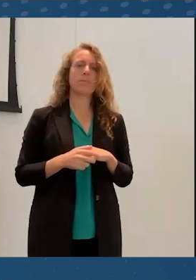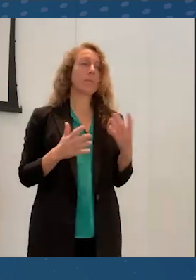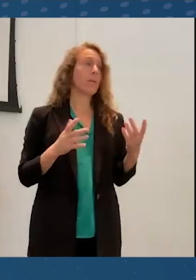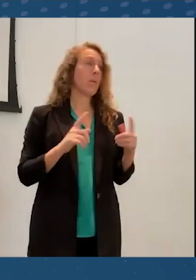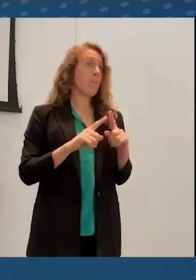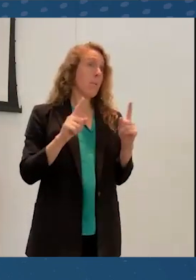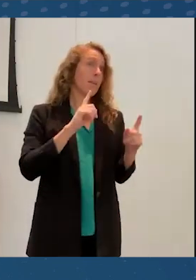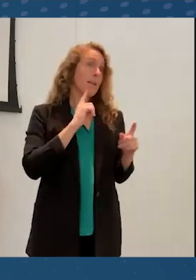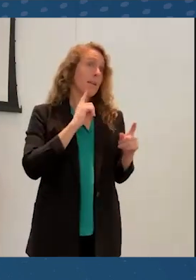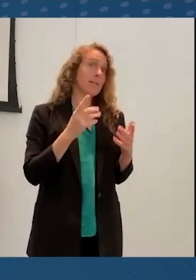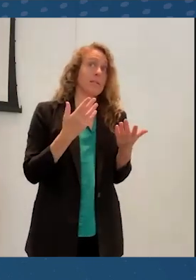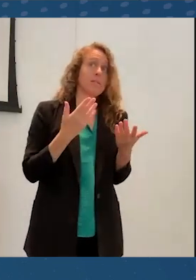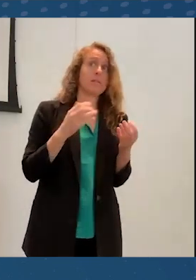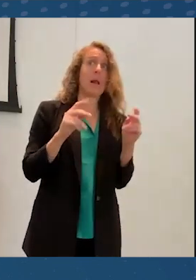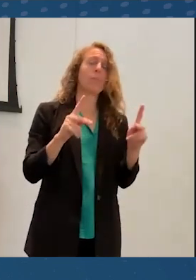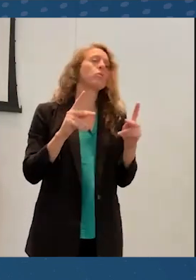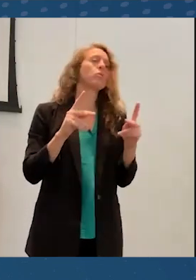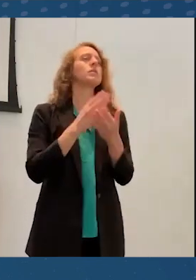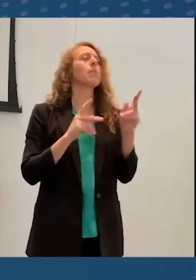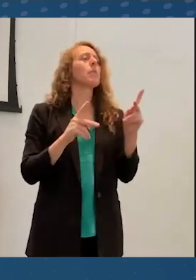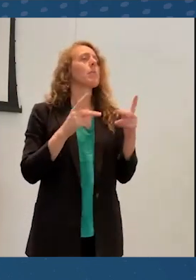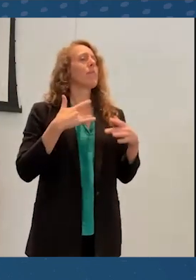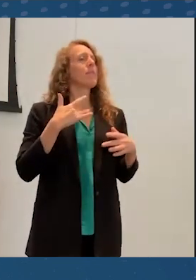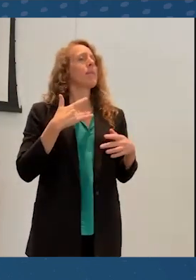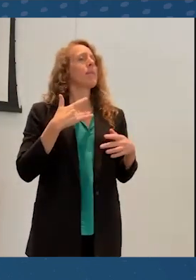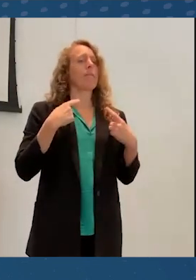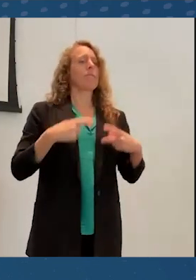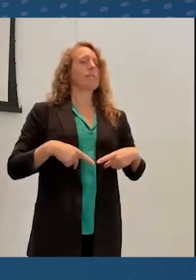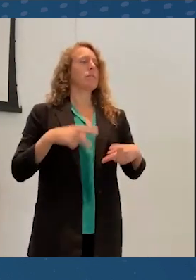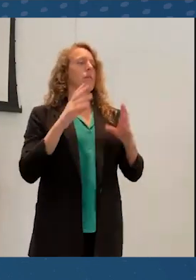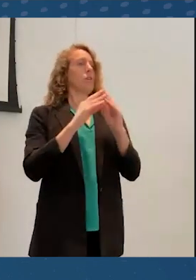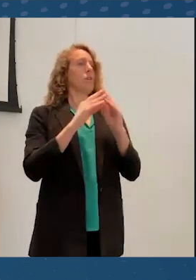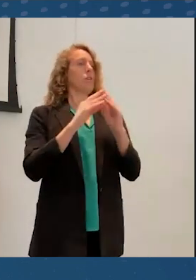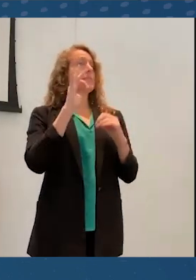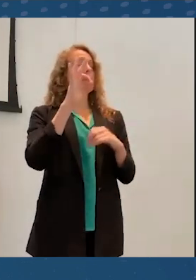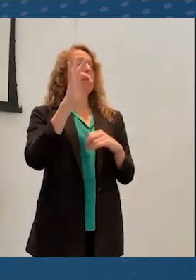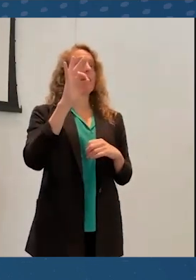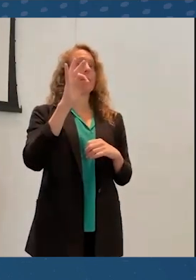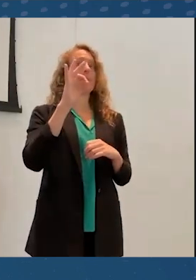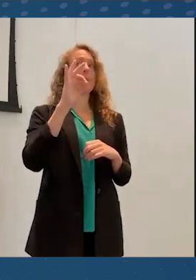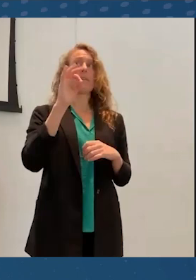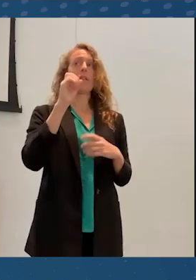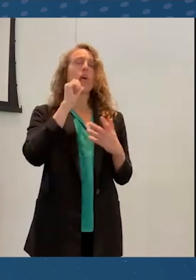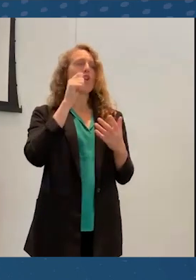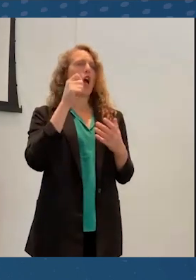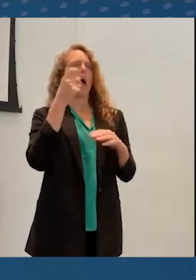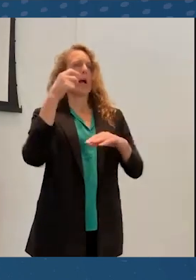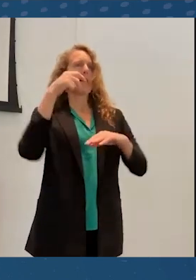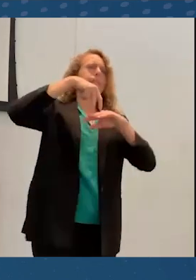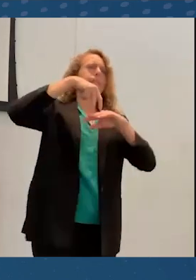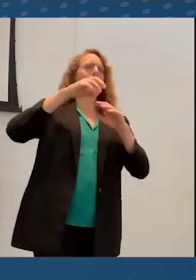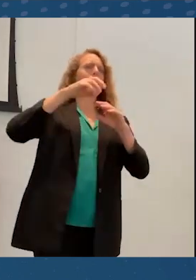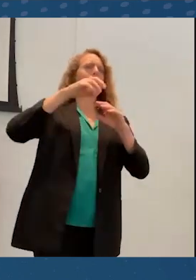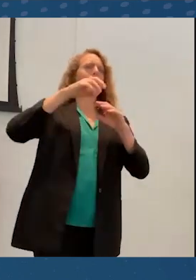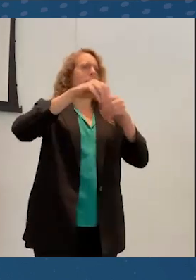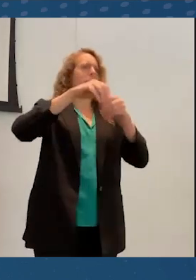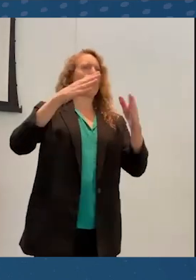may also feel in a physical conference that if they are not a prominent figure, if they are not